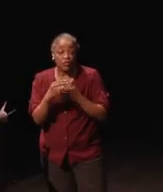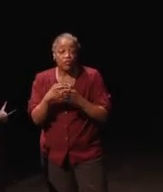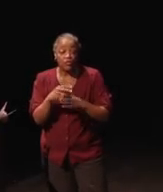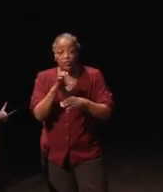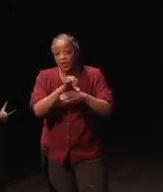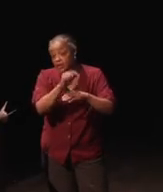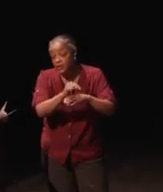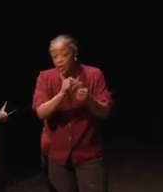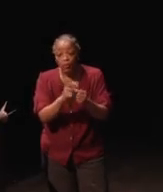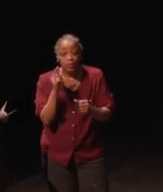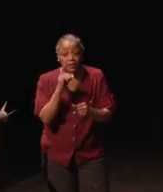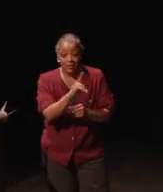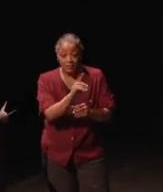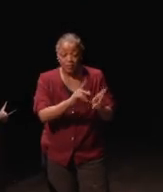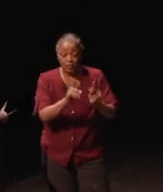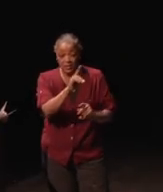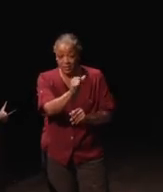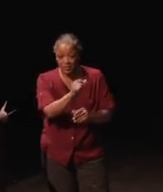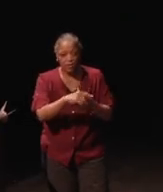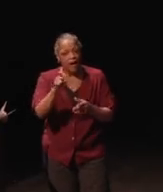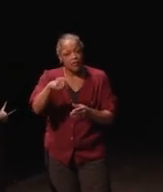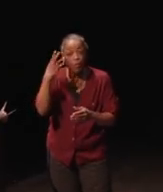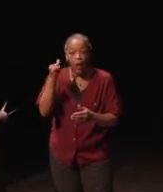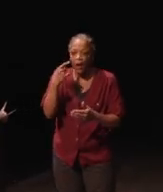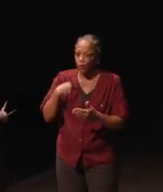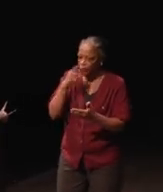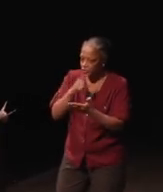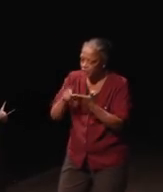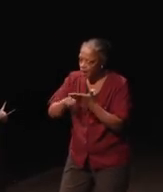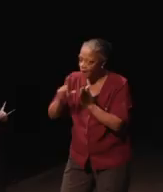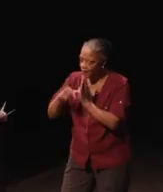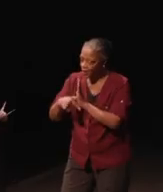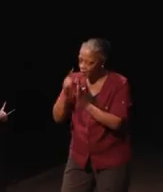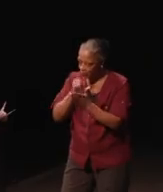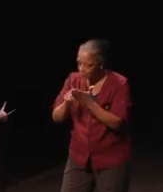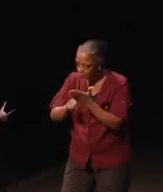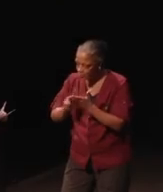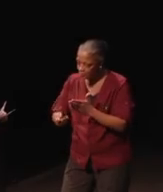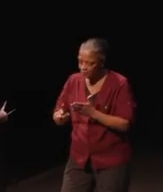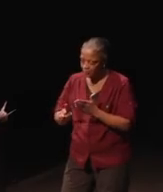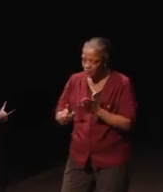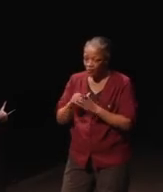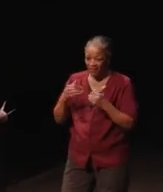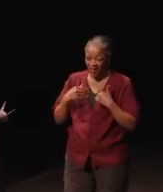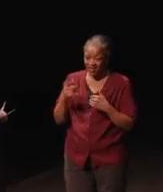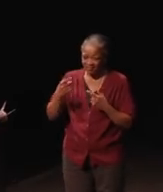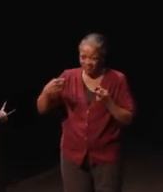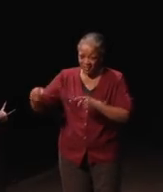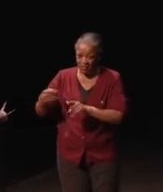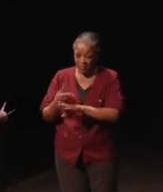you really have to consult with people with disabilities as it's going to be checking up on you later on. And we've had some instances where that occurs.